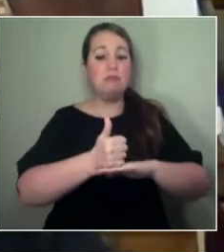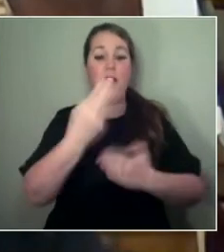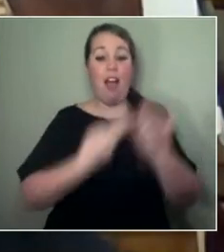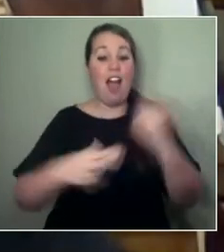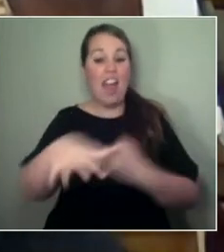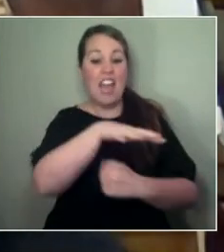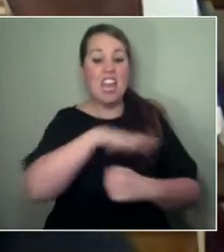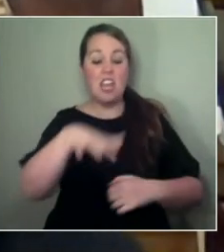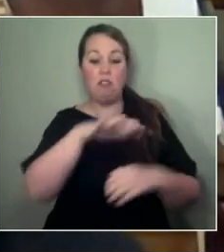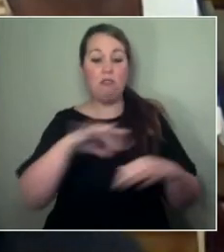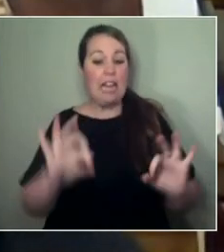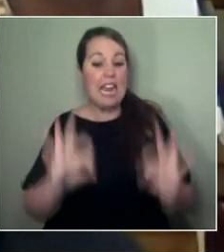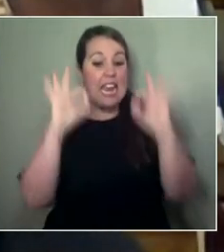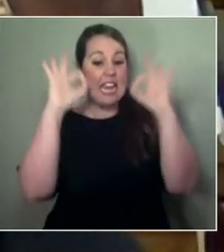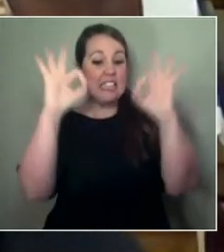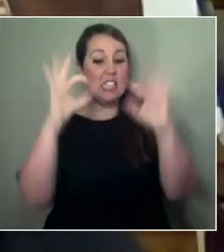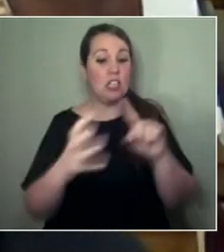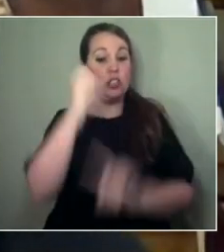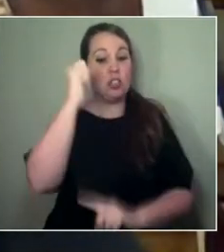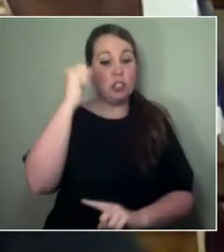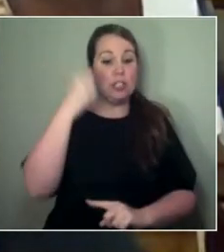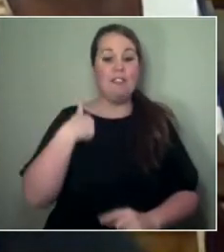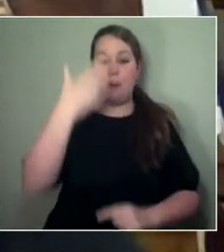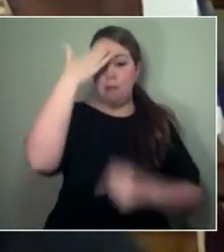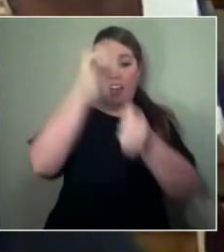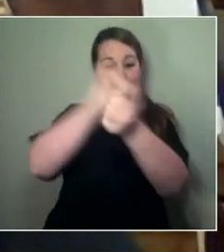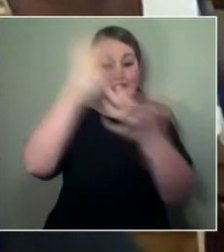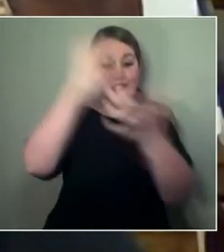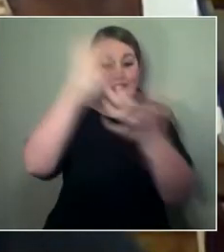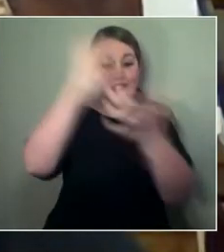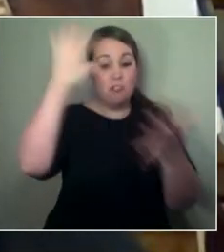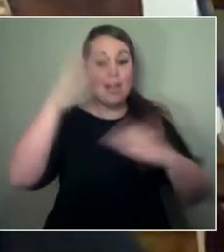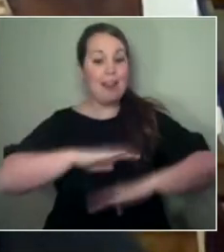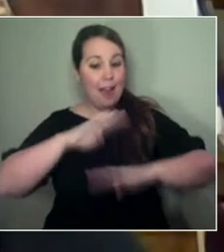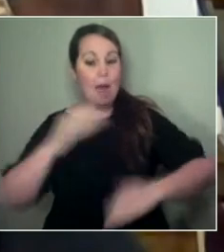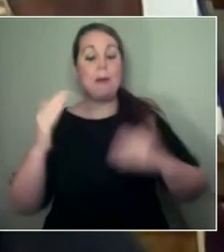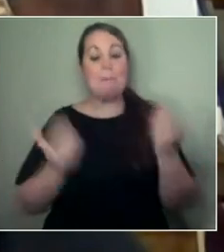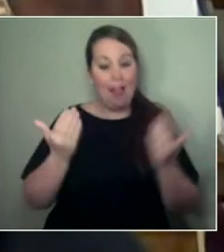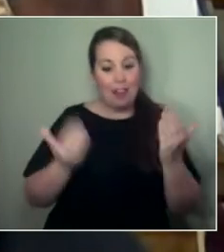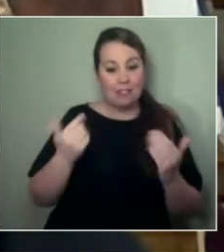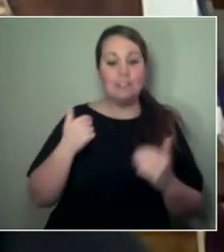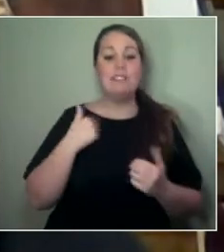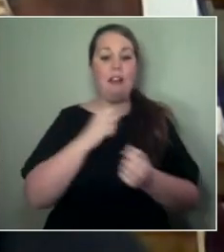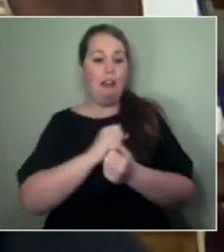Kia orana. I'm Catherine George, senior advisor at Creative New Zealand Toi Aotearoa.